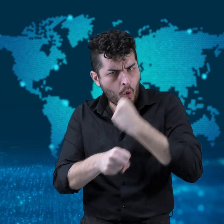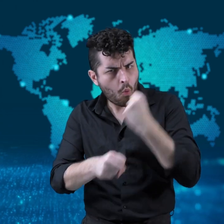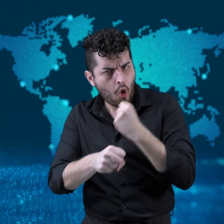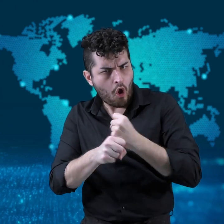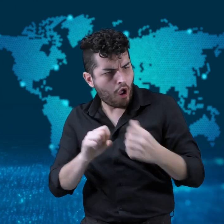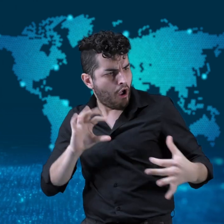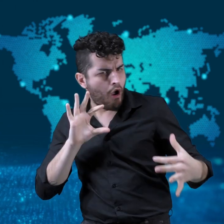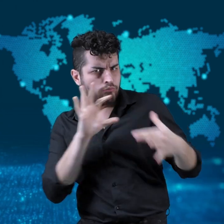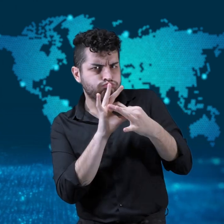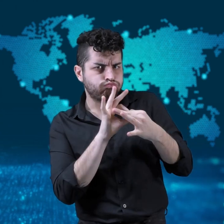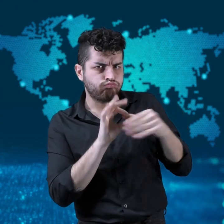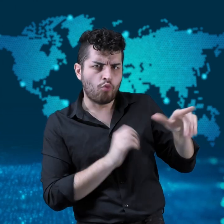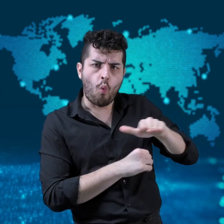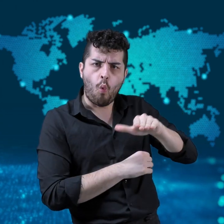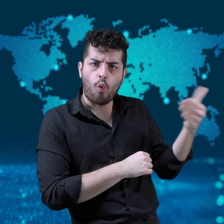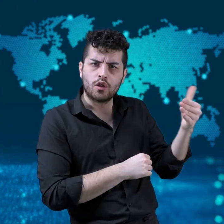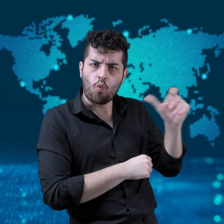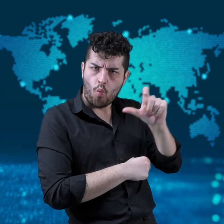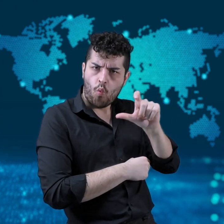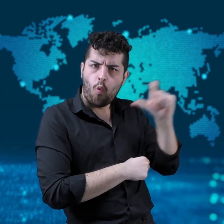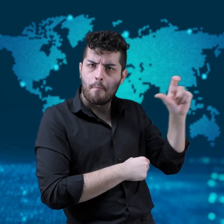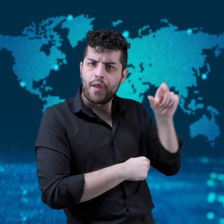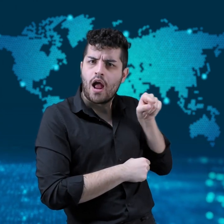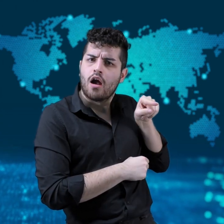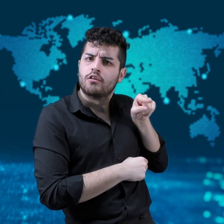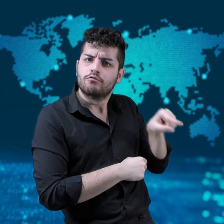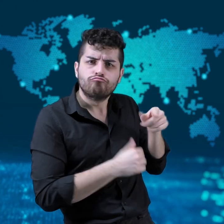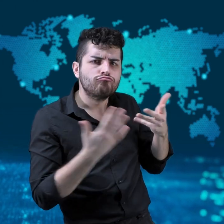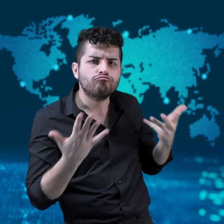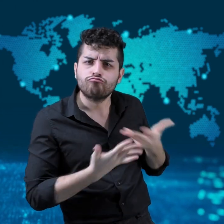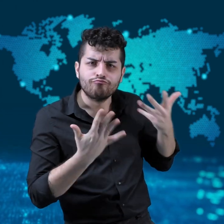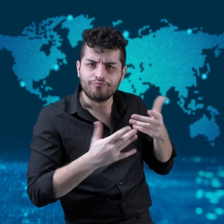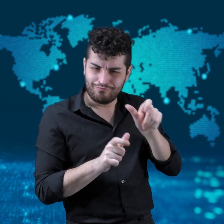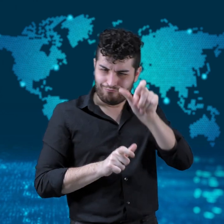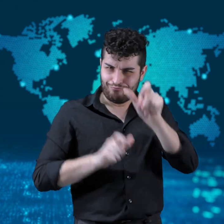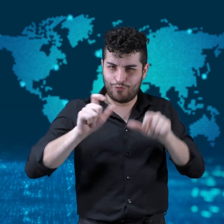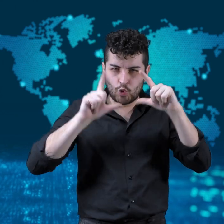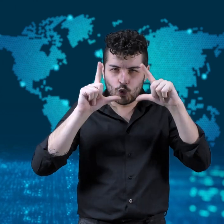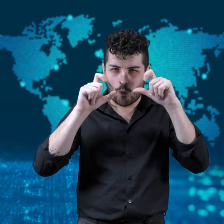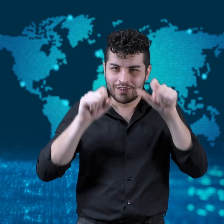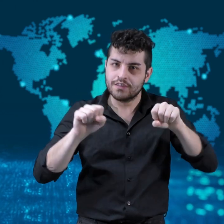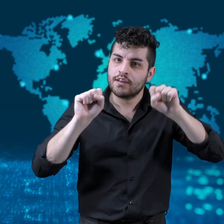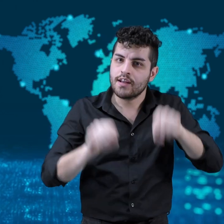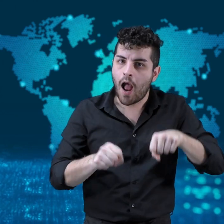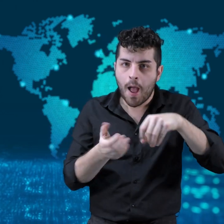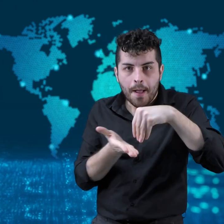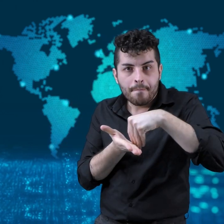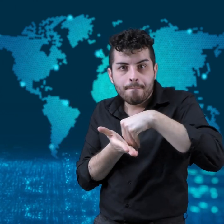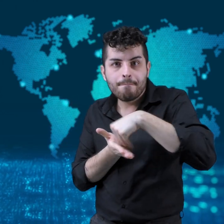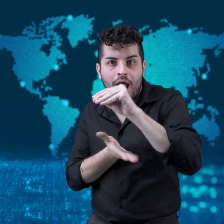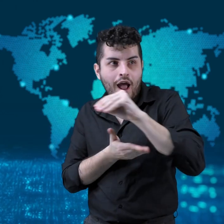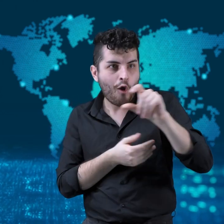tourists to purchase a ticket to travel to space